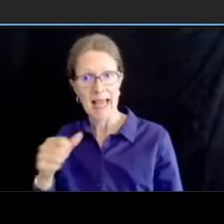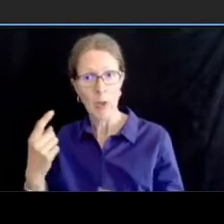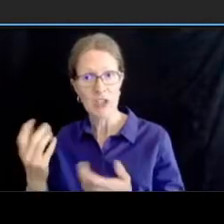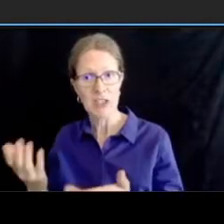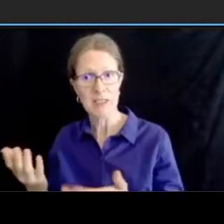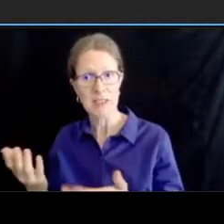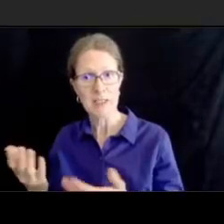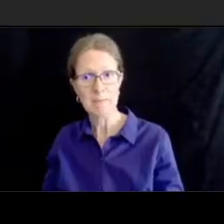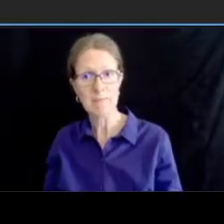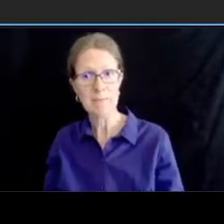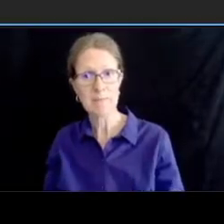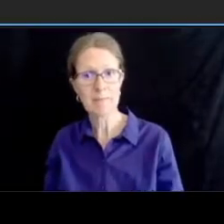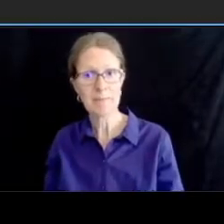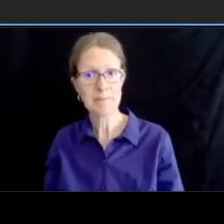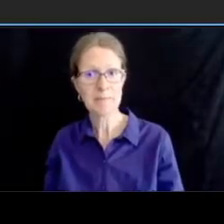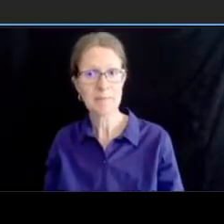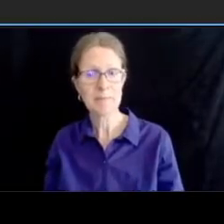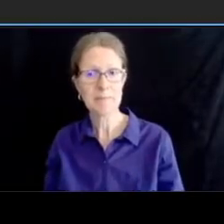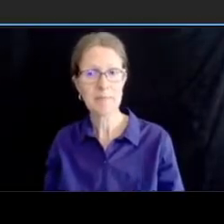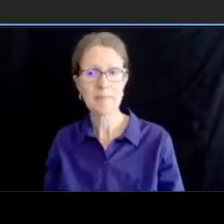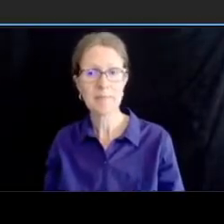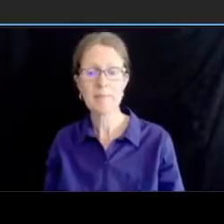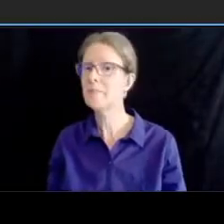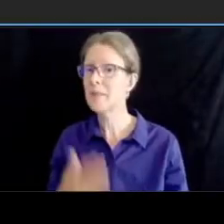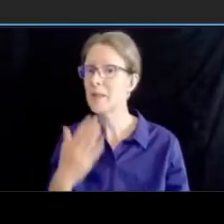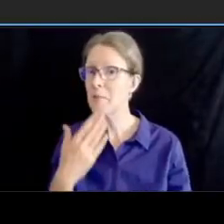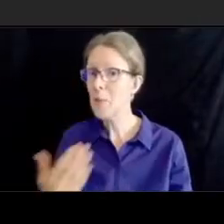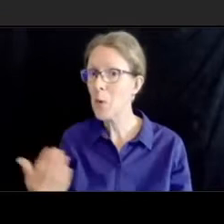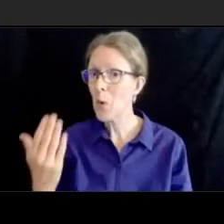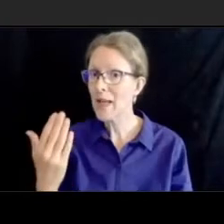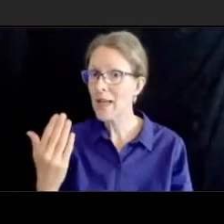yes uh good morning everyone and the first question is from miss anne she said i just